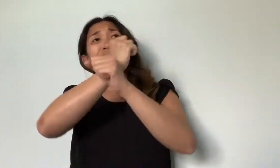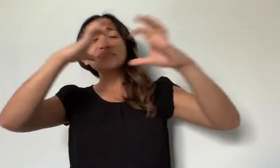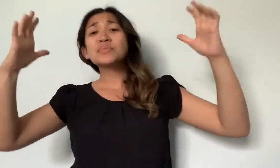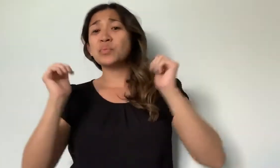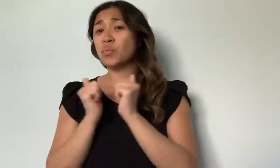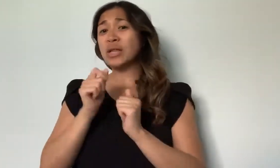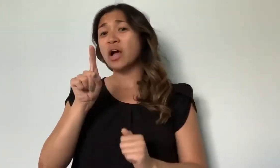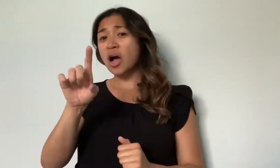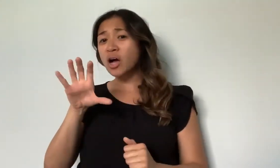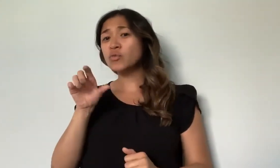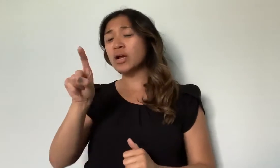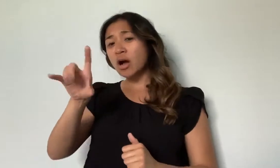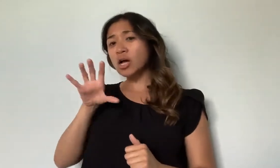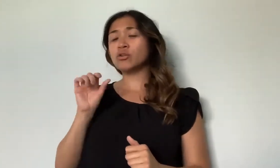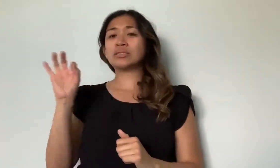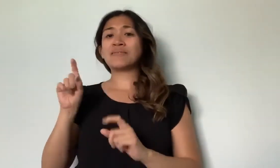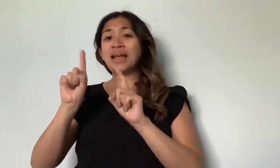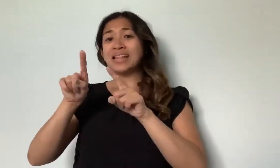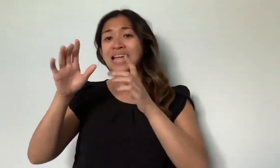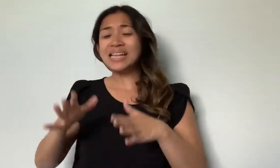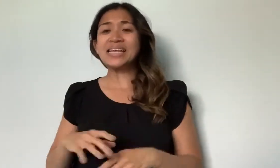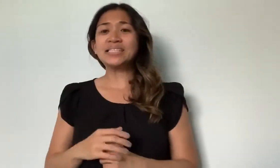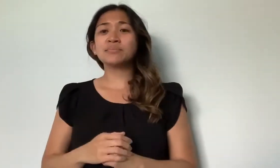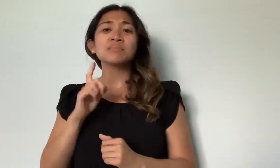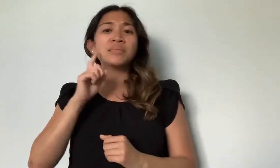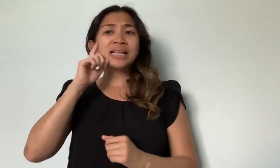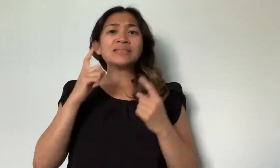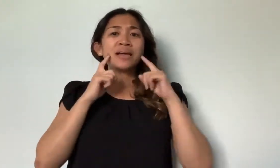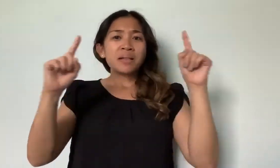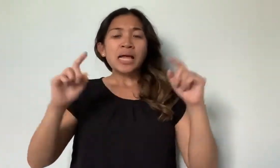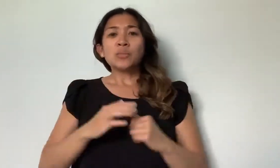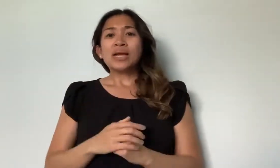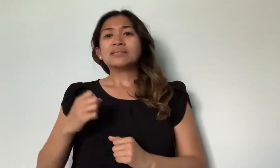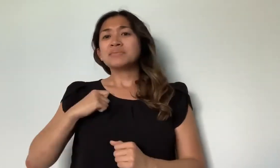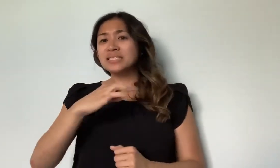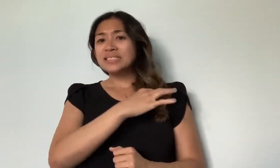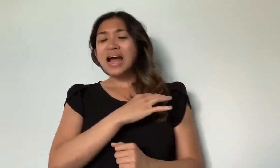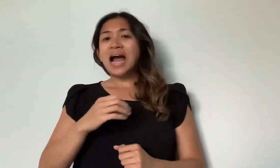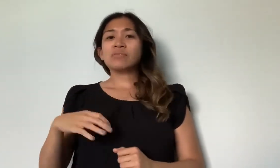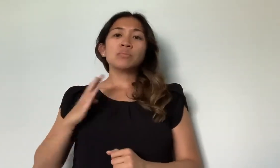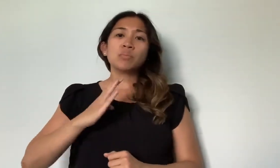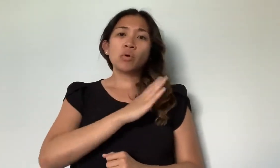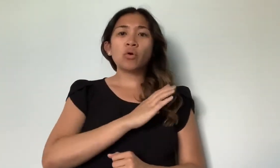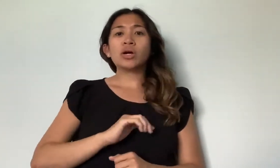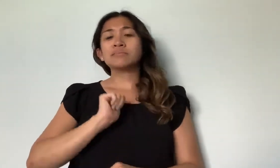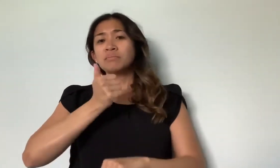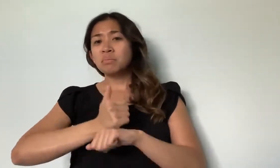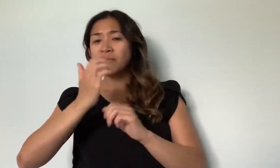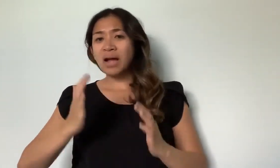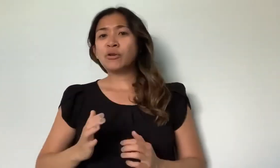dreaming of hundreds of attendees, Deaf celebrities, the entire staff, board and founders...